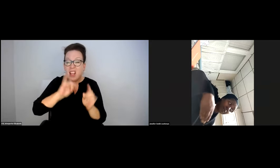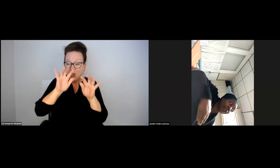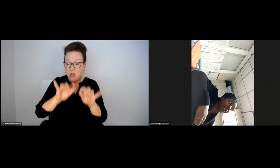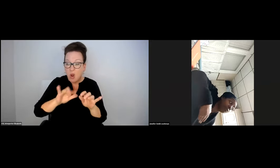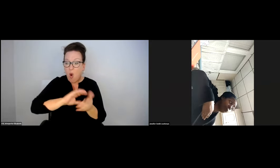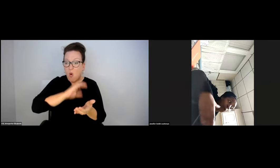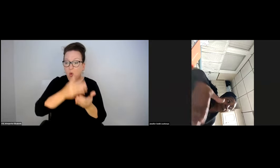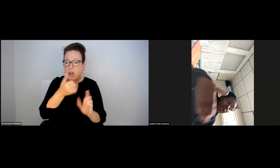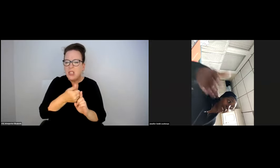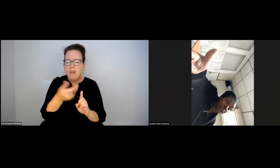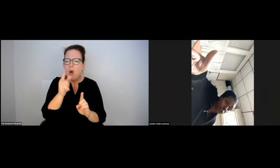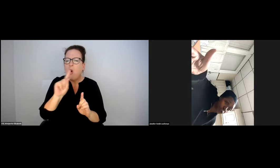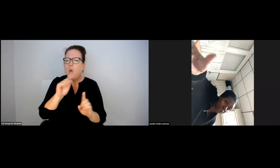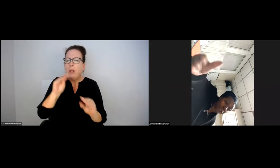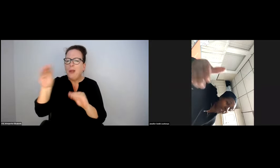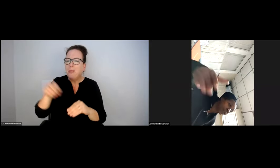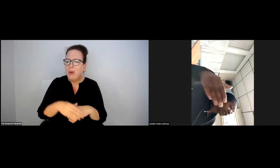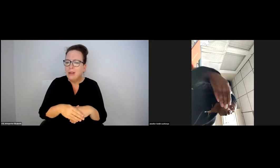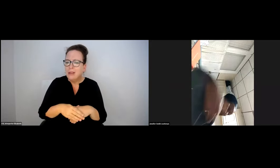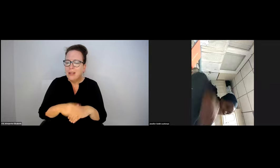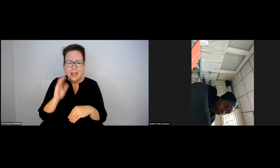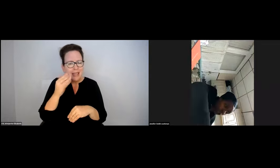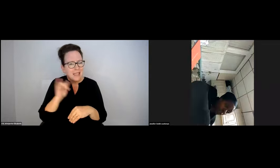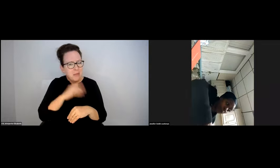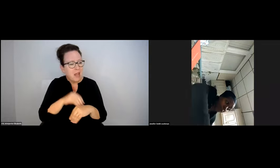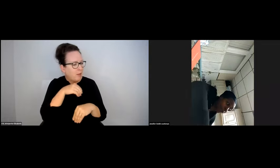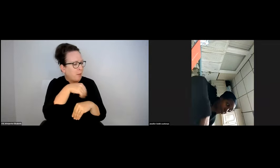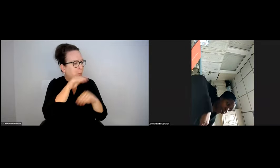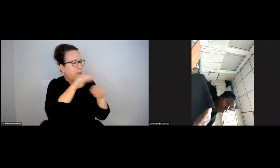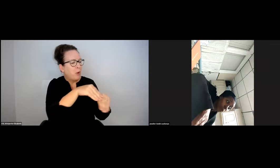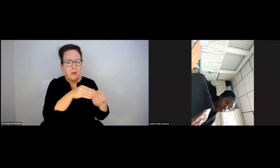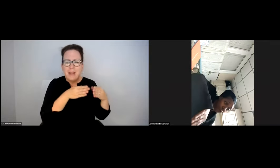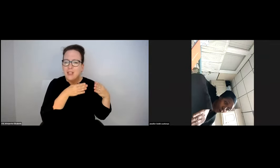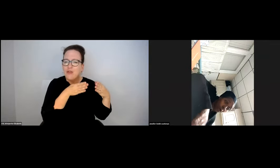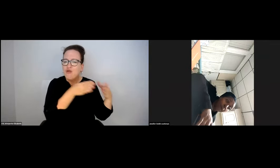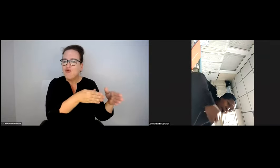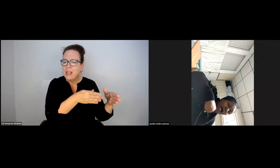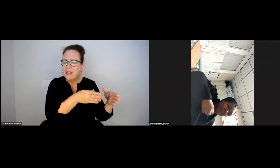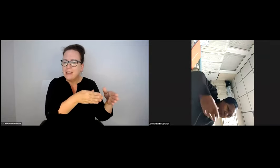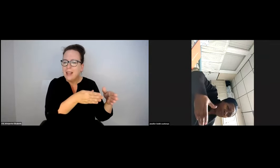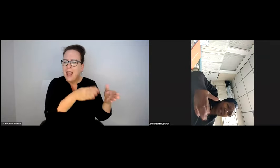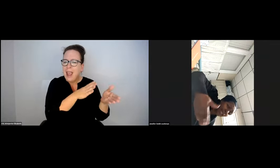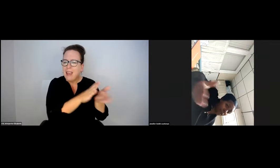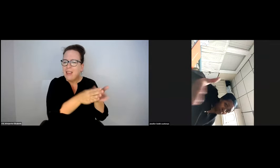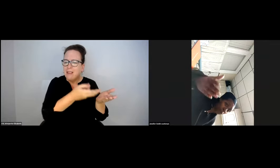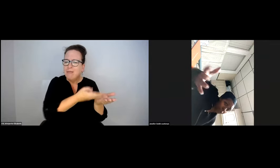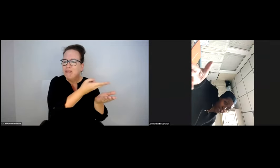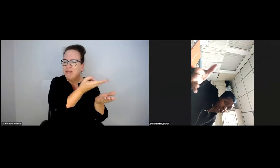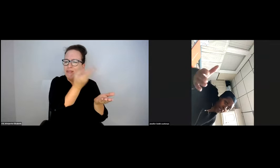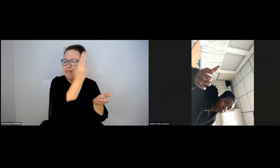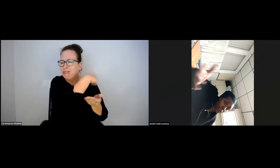I HAVE NEVER ACTUALLY SEEN THE SNOW BEING REMOVE. WHERE DO THEY PUT THE SNOW? IT SEEMS THEY THROW IT IN THE